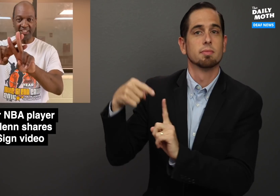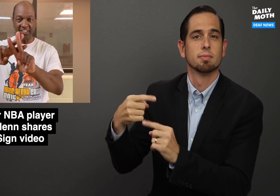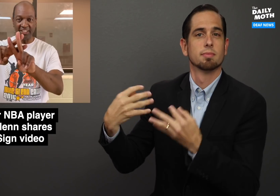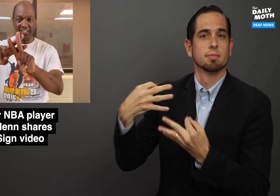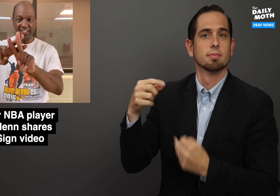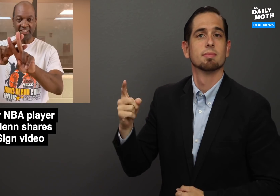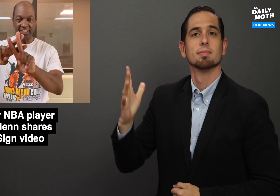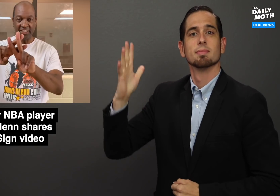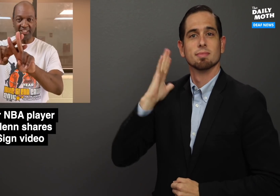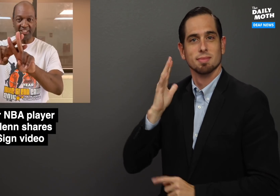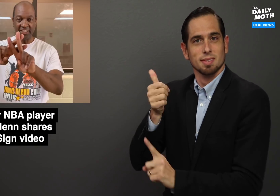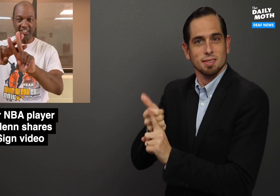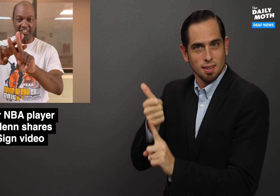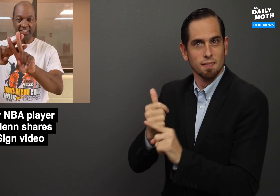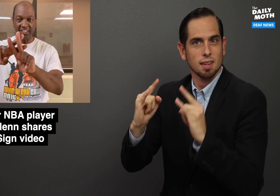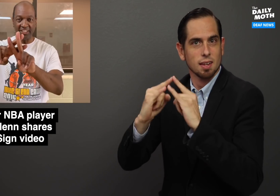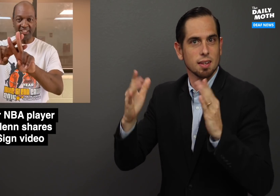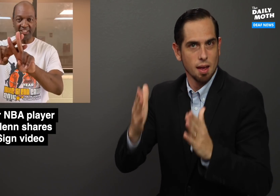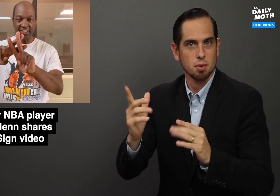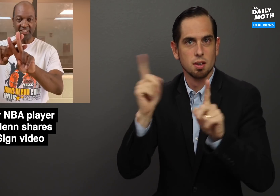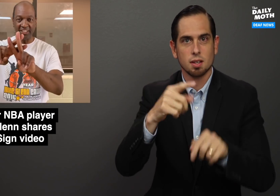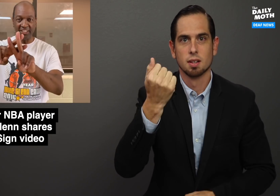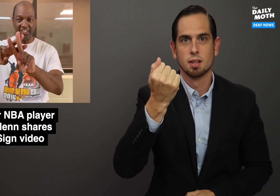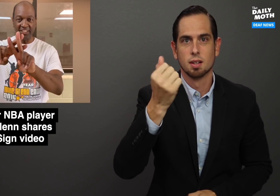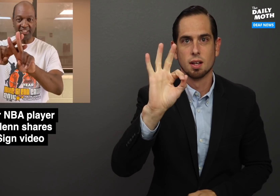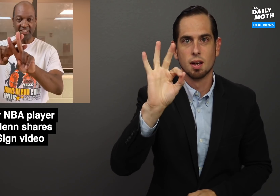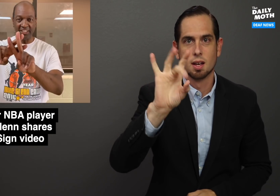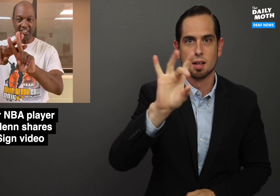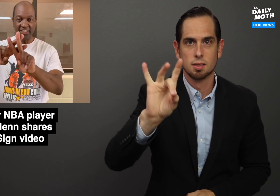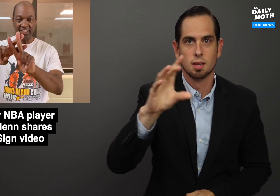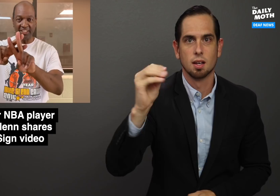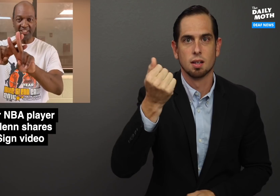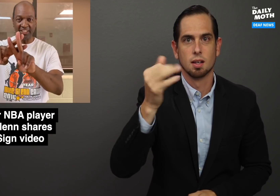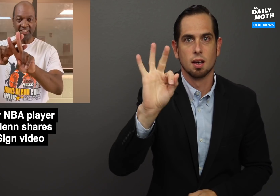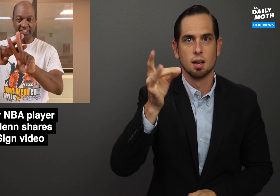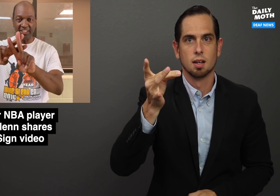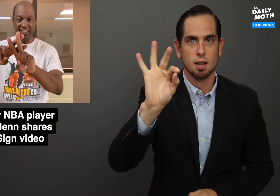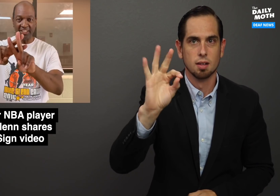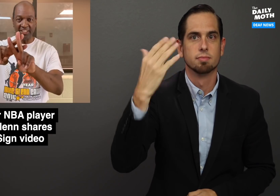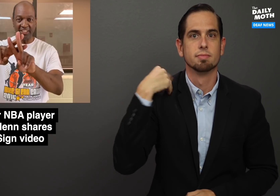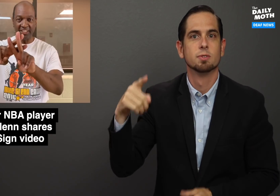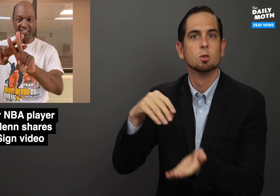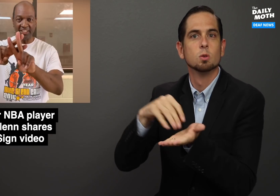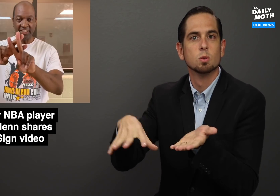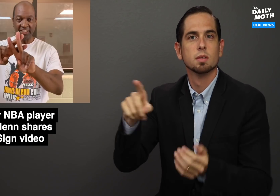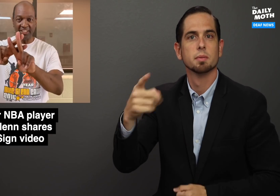She said she used to be a camper in 1988 and 1989 when she was